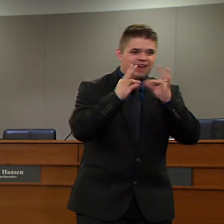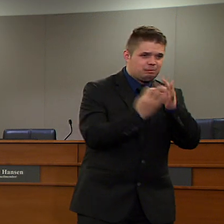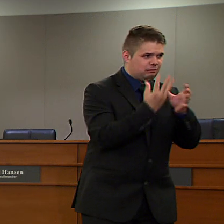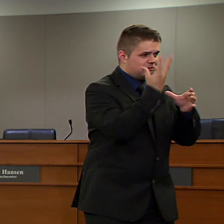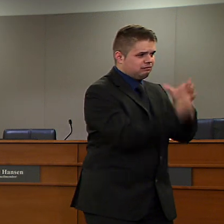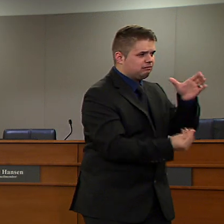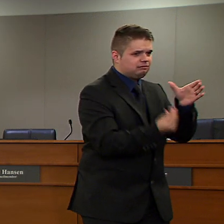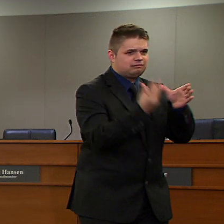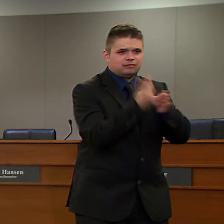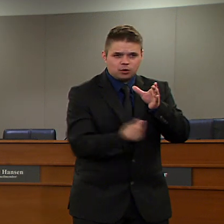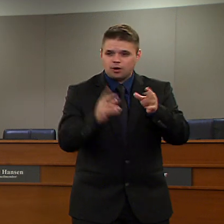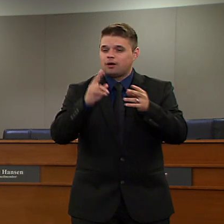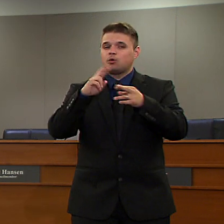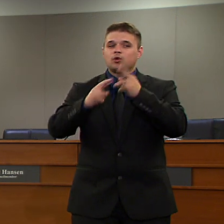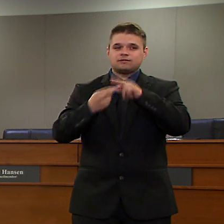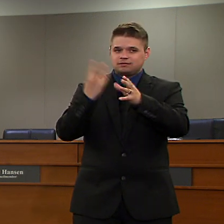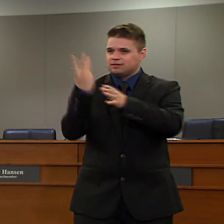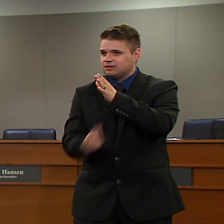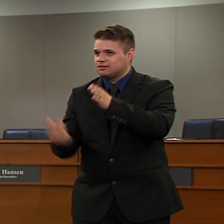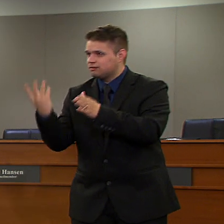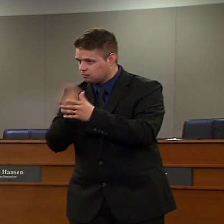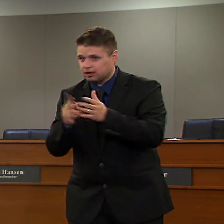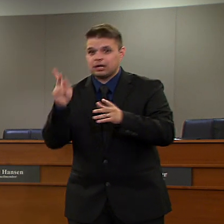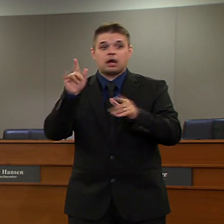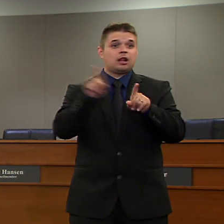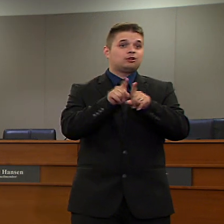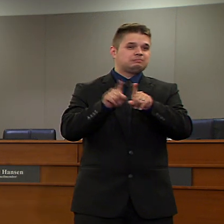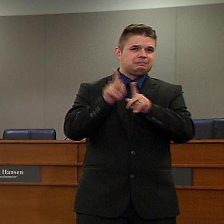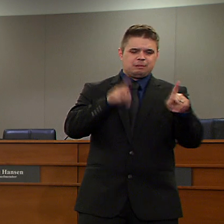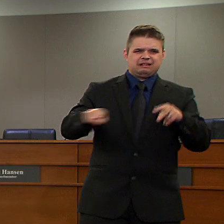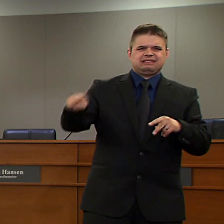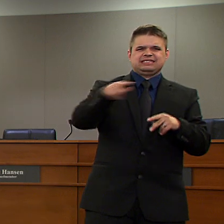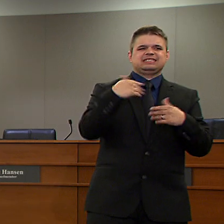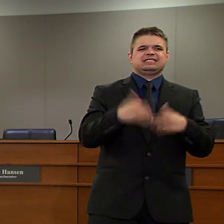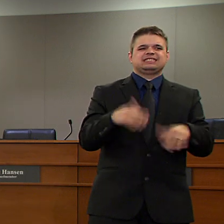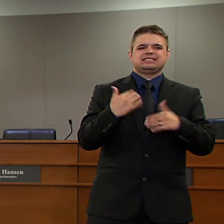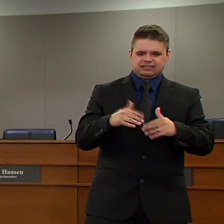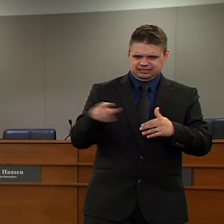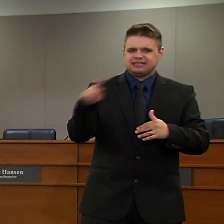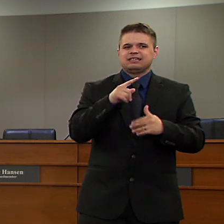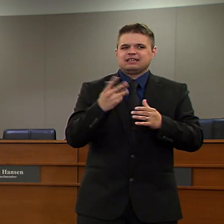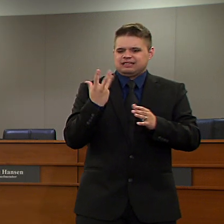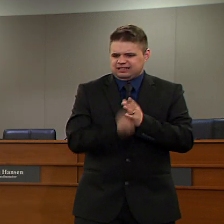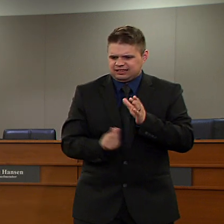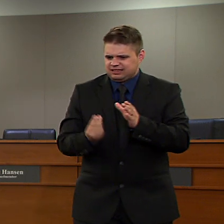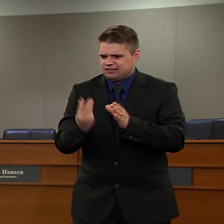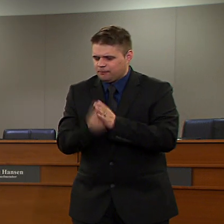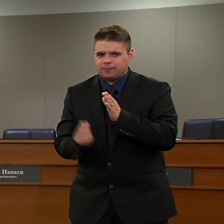economic stability as a result of this horrible disease. And that is why we've got to